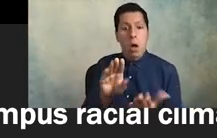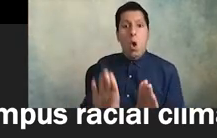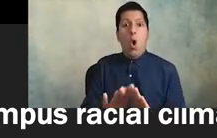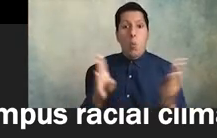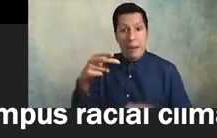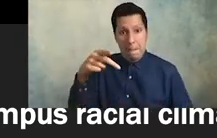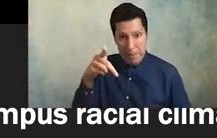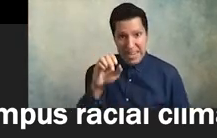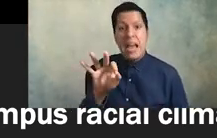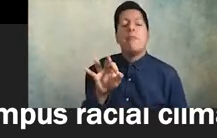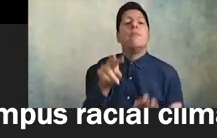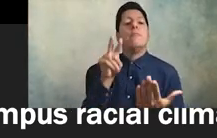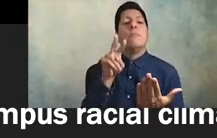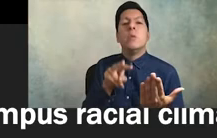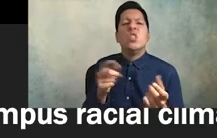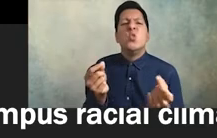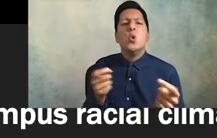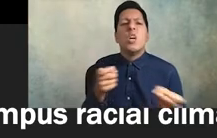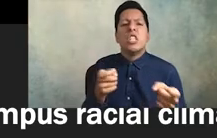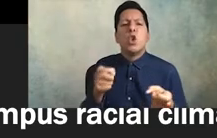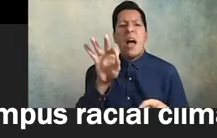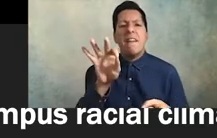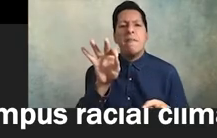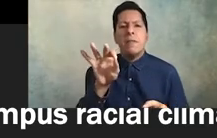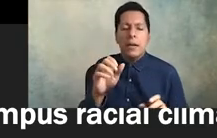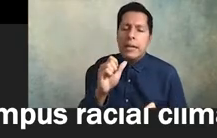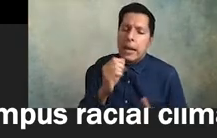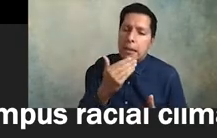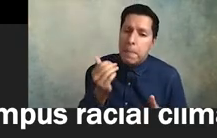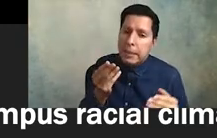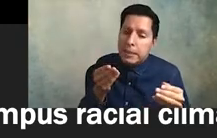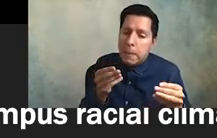and i'll simply do a control f not the most methodologically rigorous thing that i do in